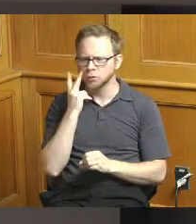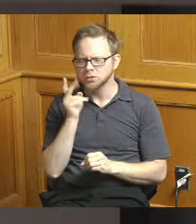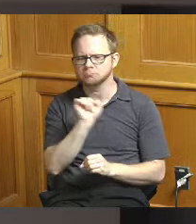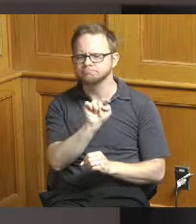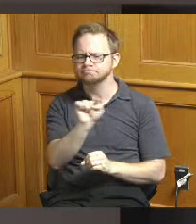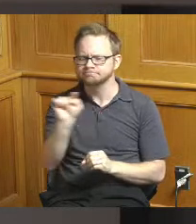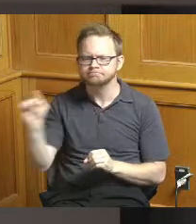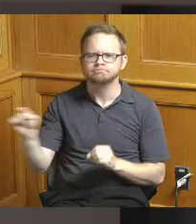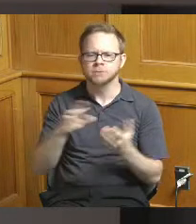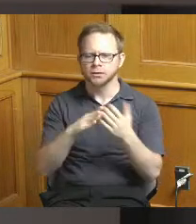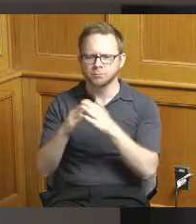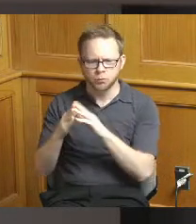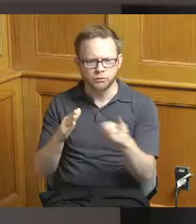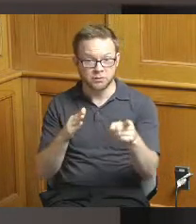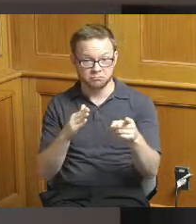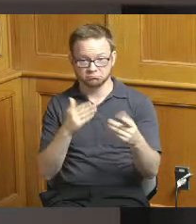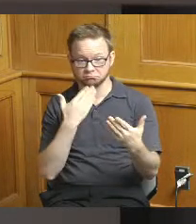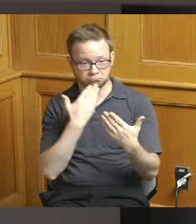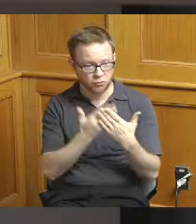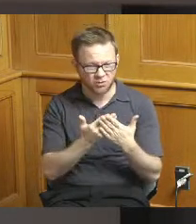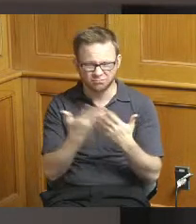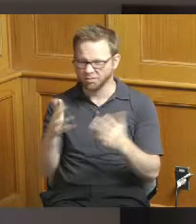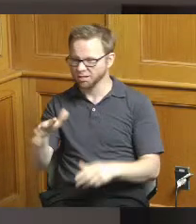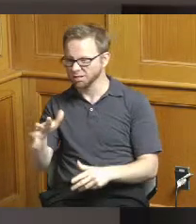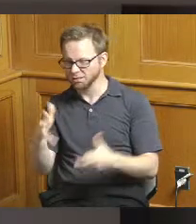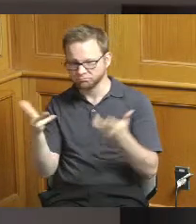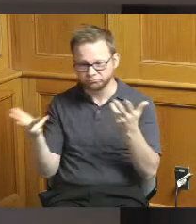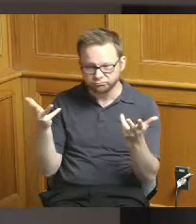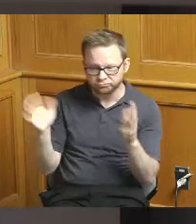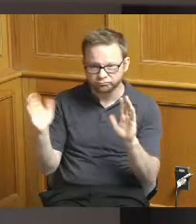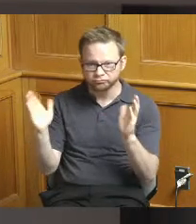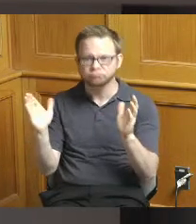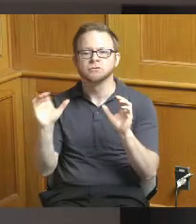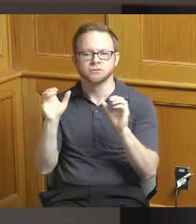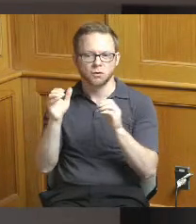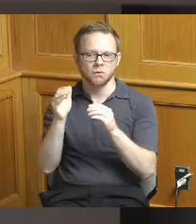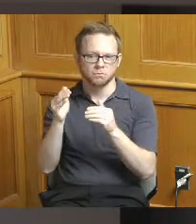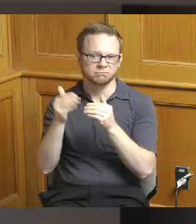on these and and we'll take that into consideration as well for applicant capacity